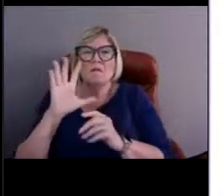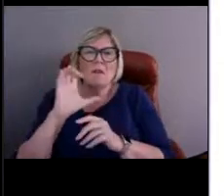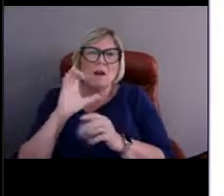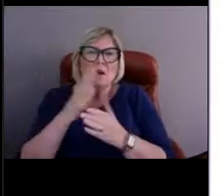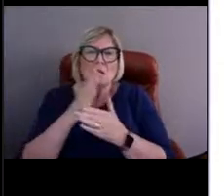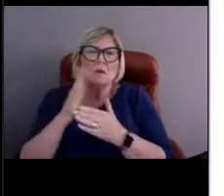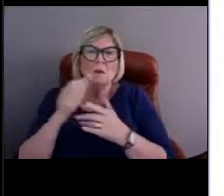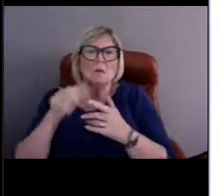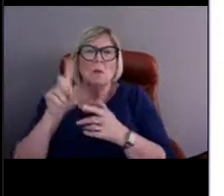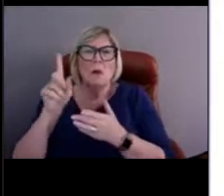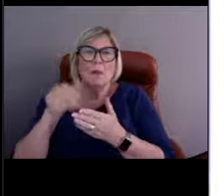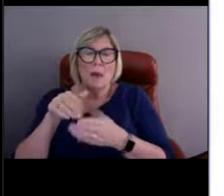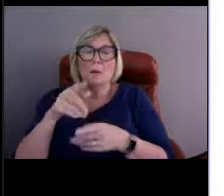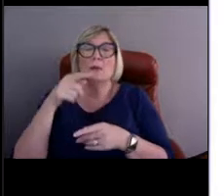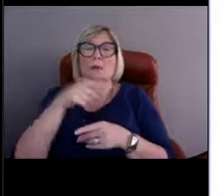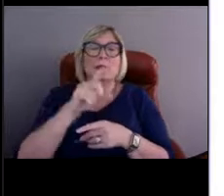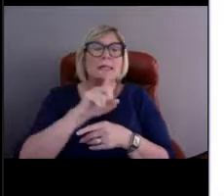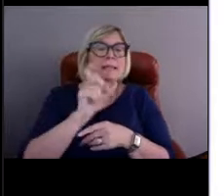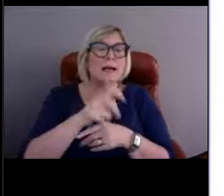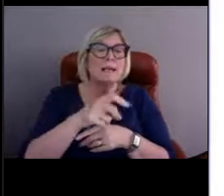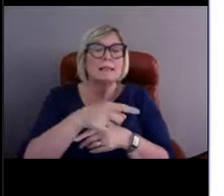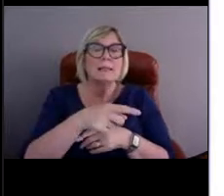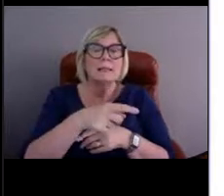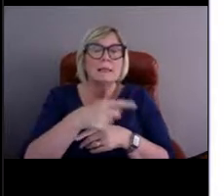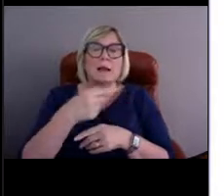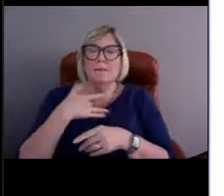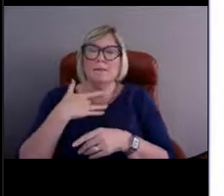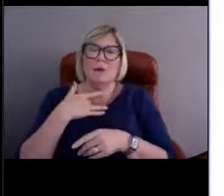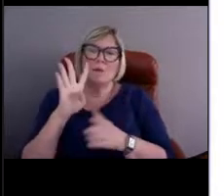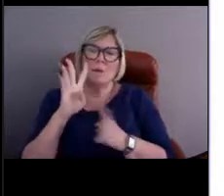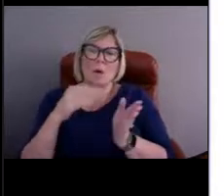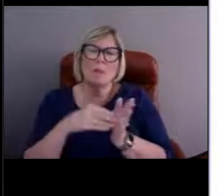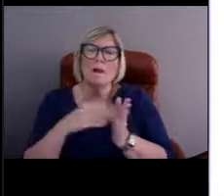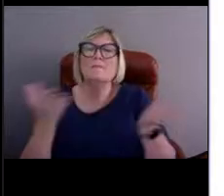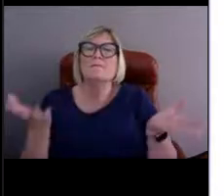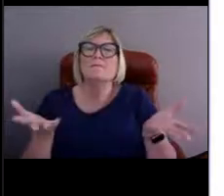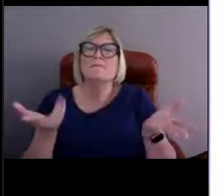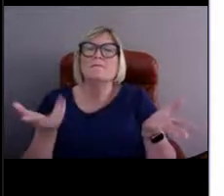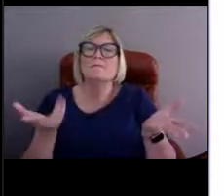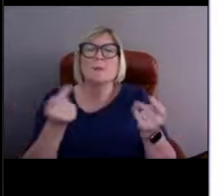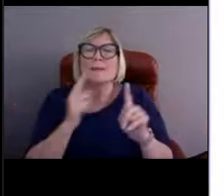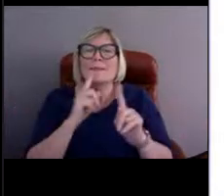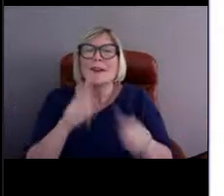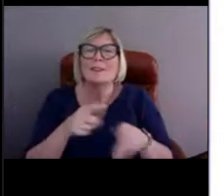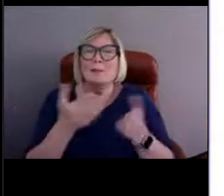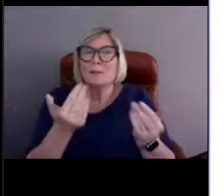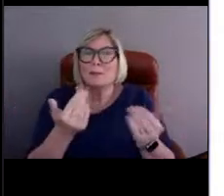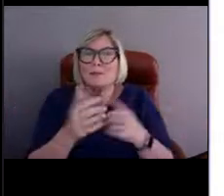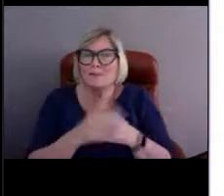And Texas thinks it's 4,000. What do we got? And they're really good guesses.